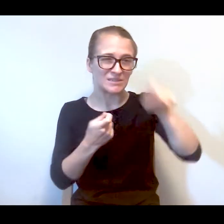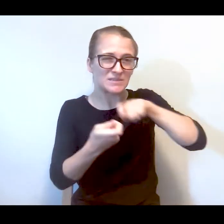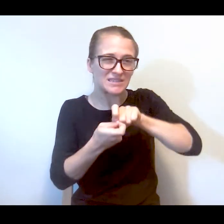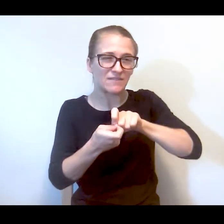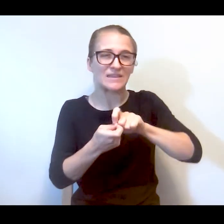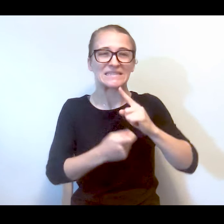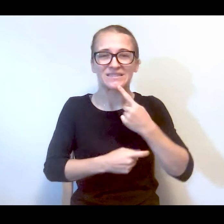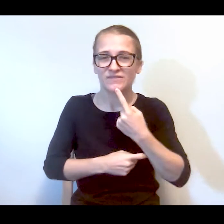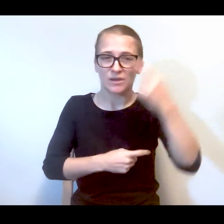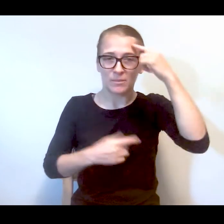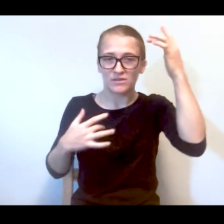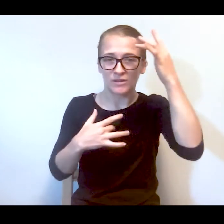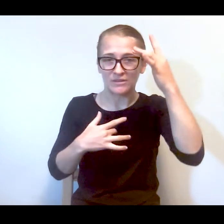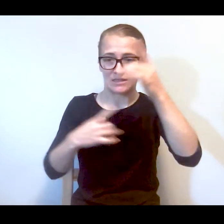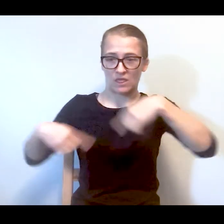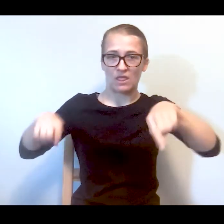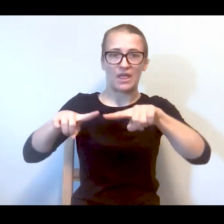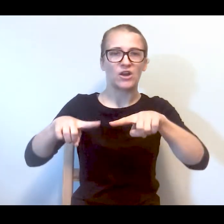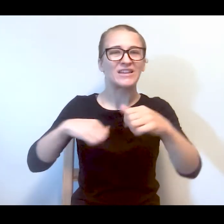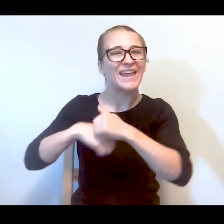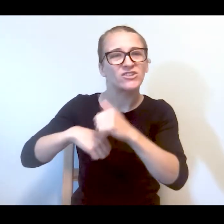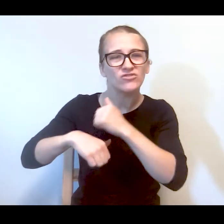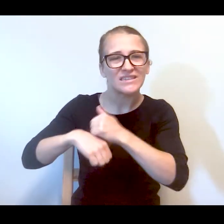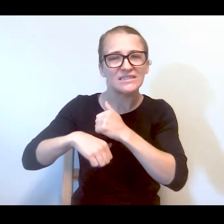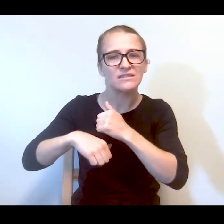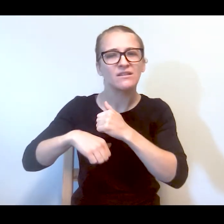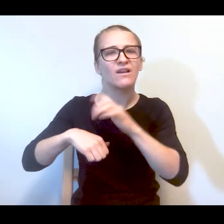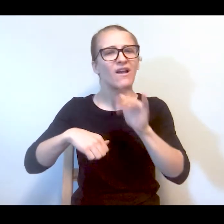serious mental illness are dangerous sort of fuels